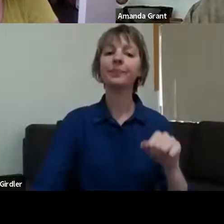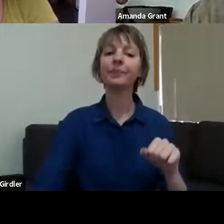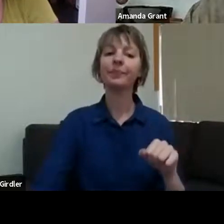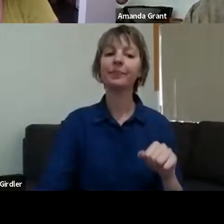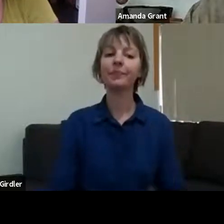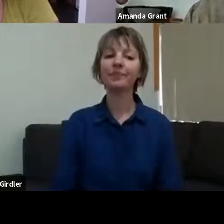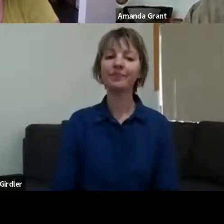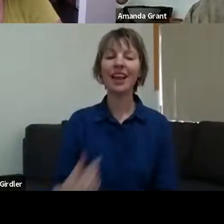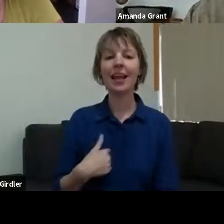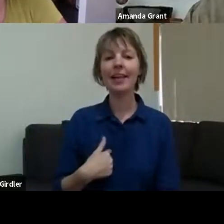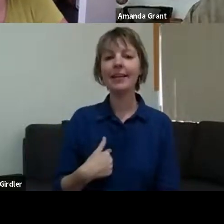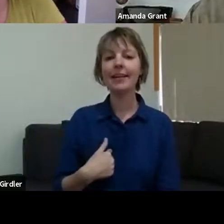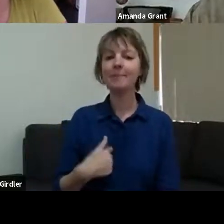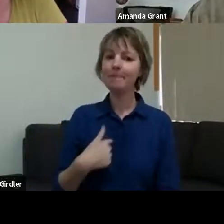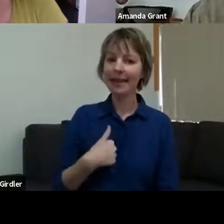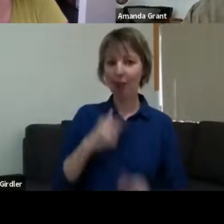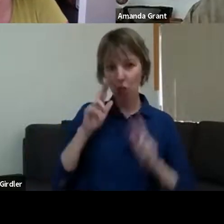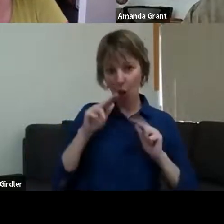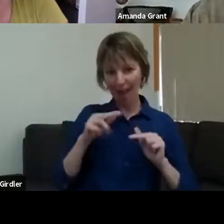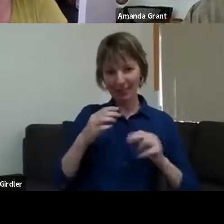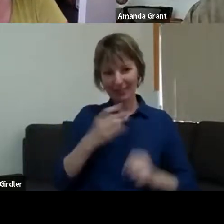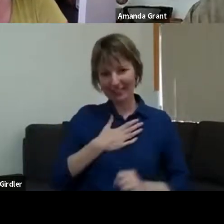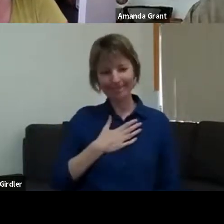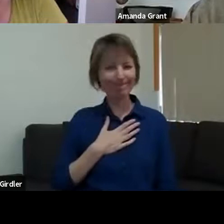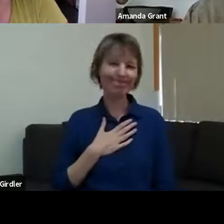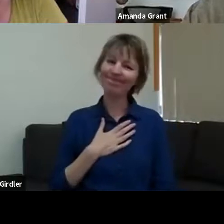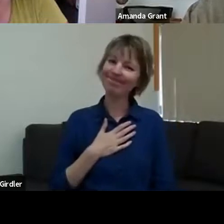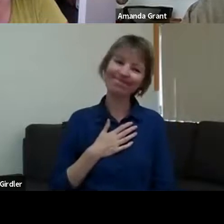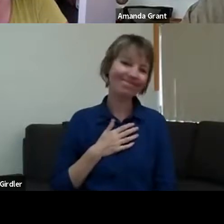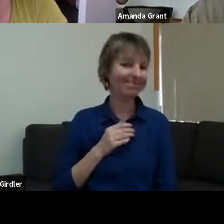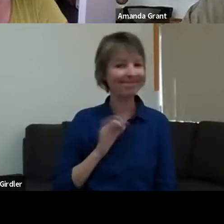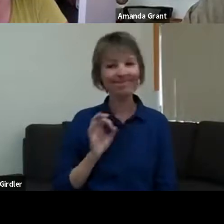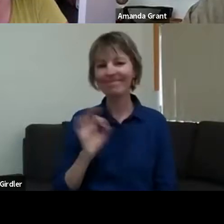looking after myself. Certainly early on, I don't think I needed to.